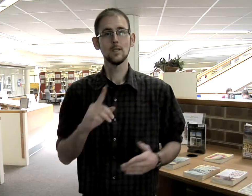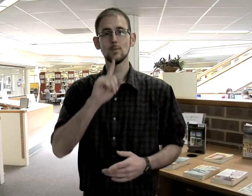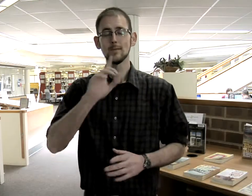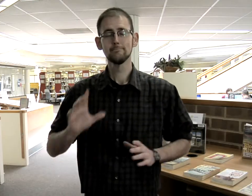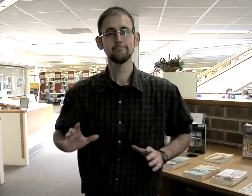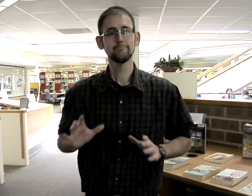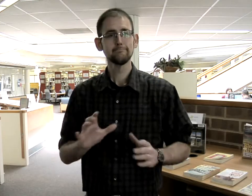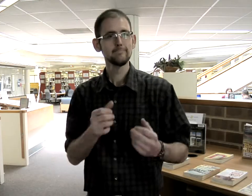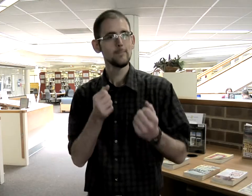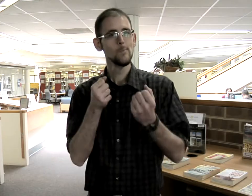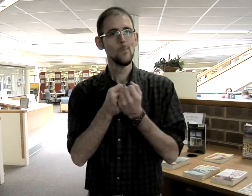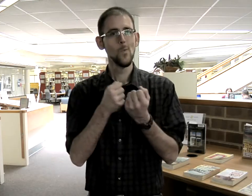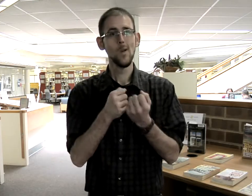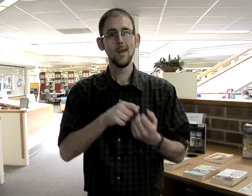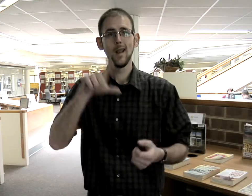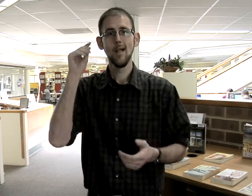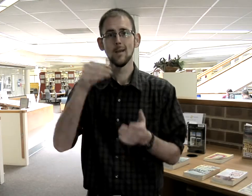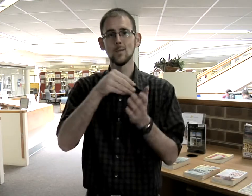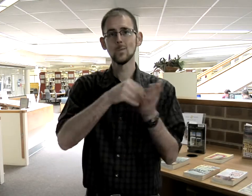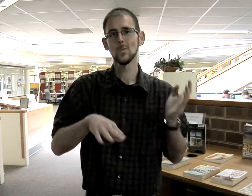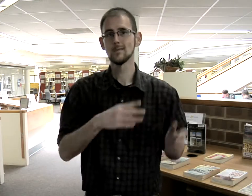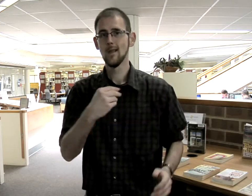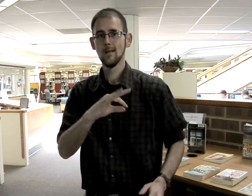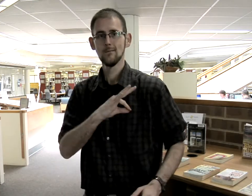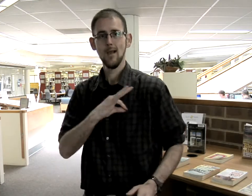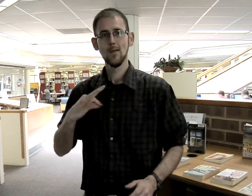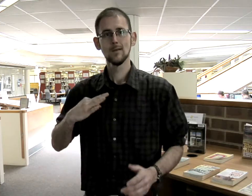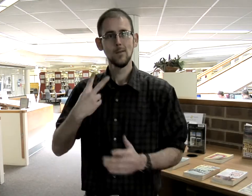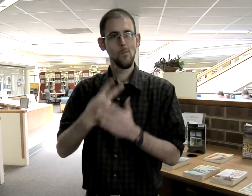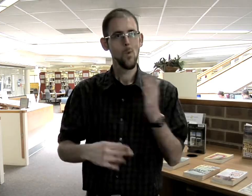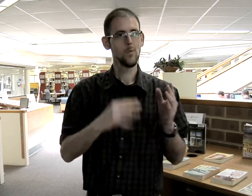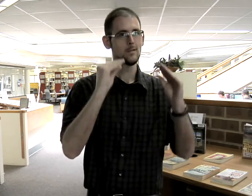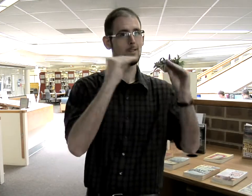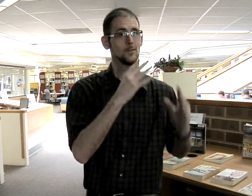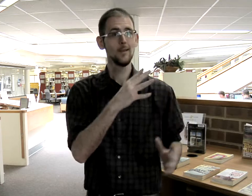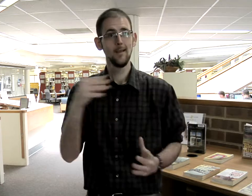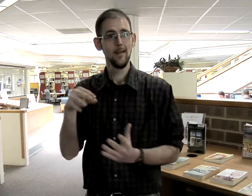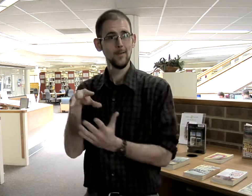JIM McCARTHY: We take an active hand in contributing to the education of Gallaudet students and supporting its faculty.